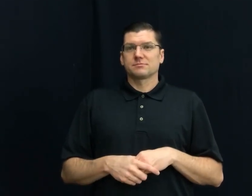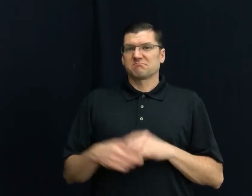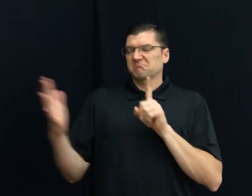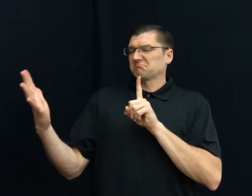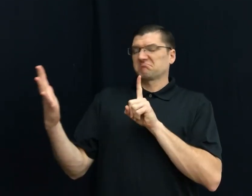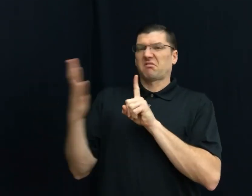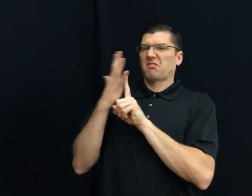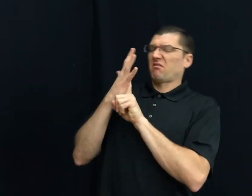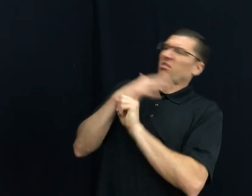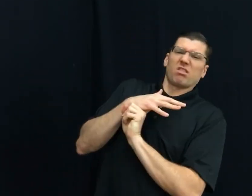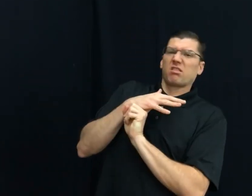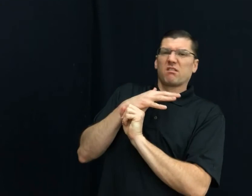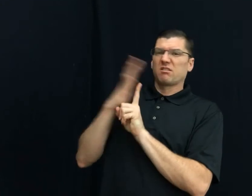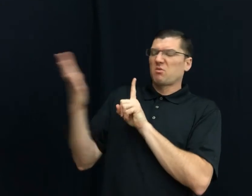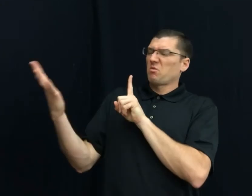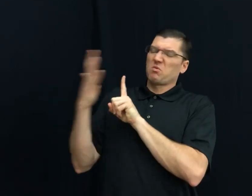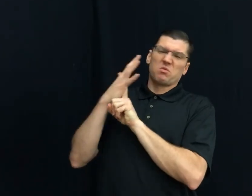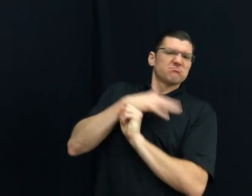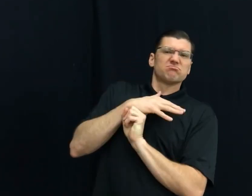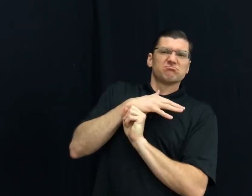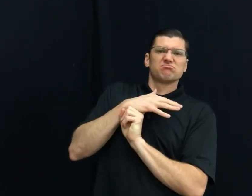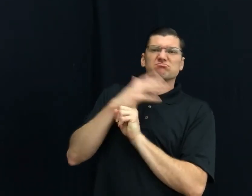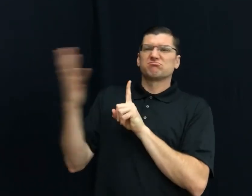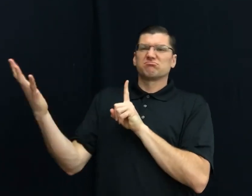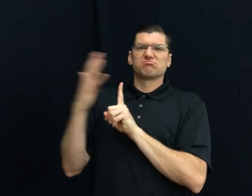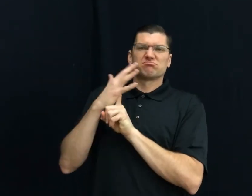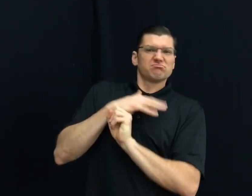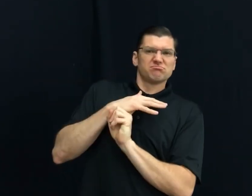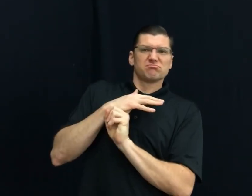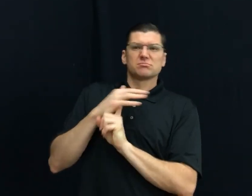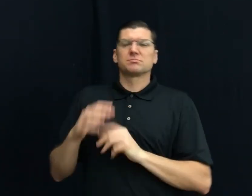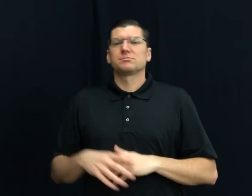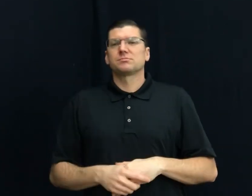60) PEOPLE WALK-ALL-OVER-ME